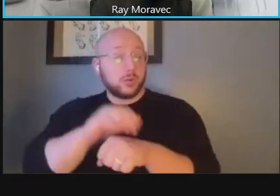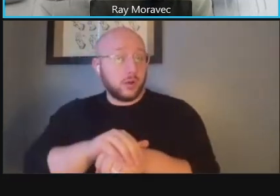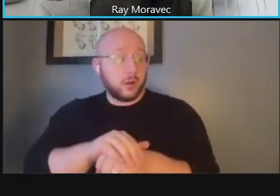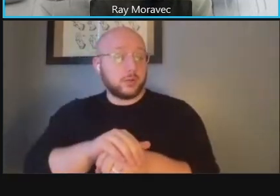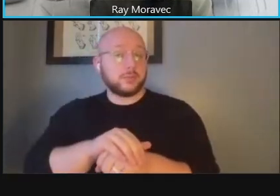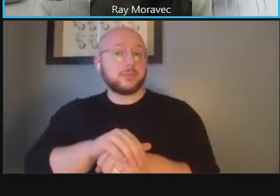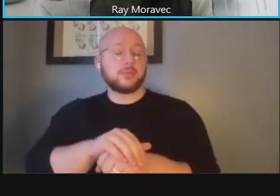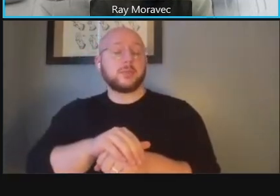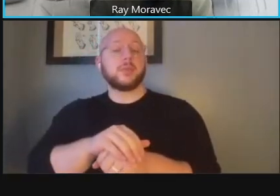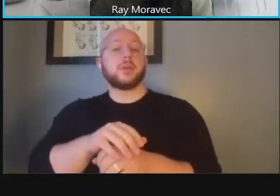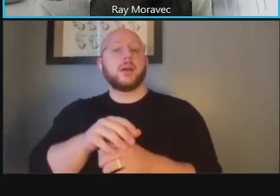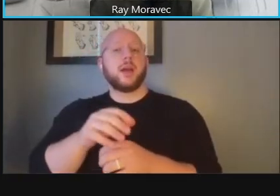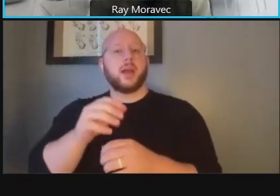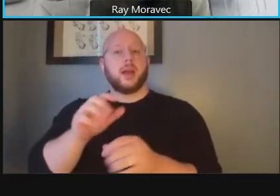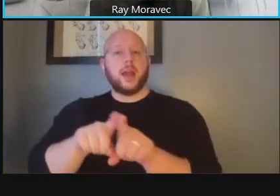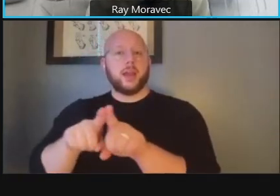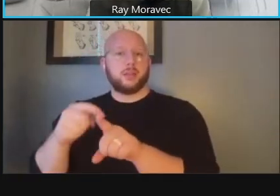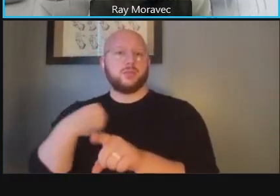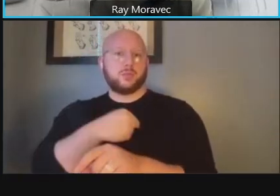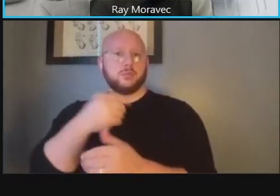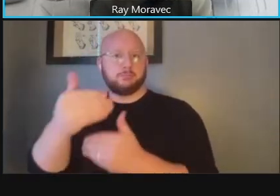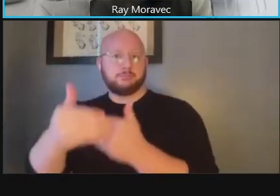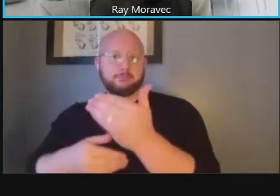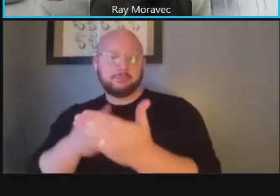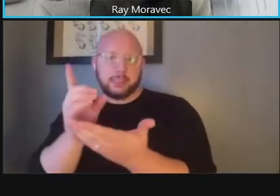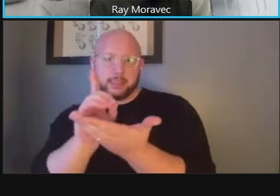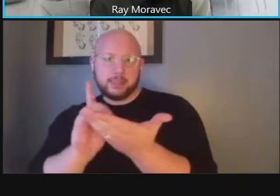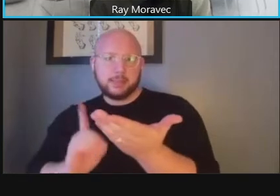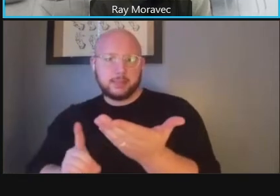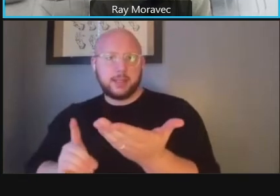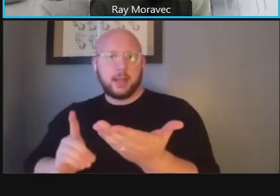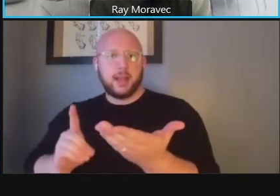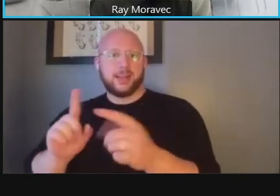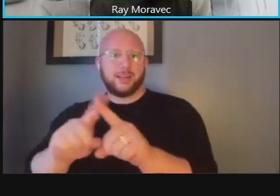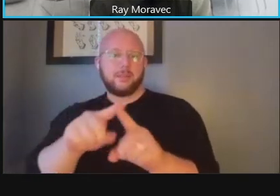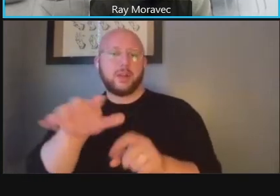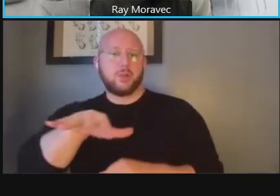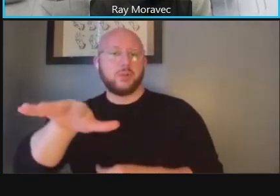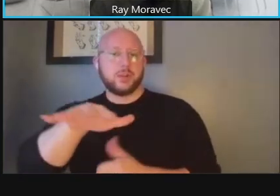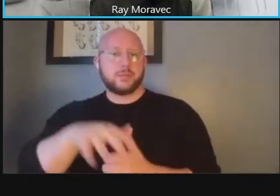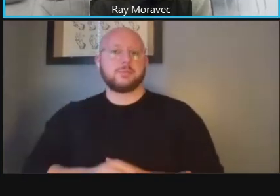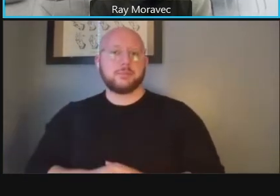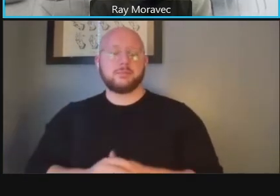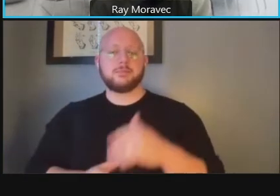get into the design character as well in the fall that ted had mentioned if you go to the next slide